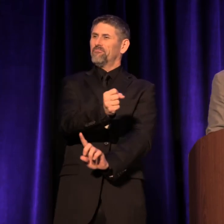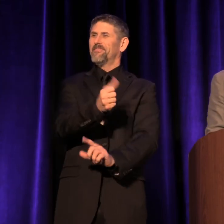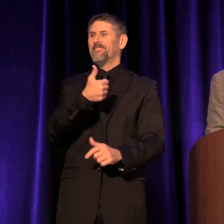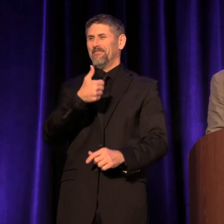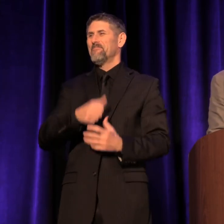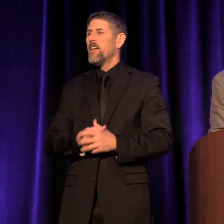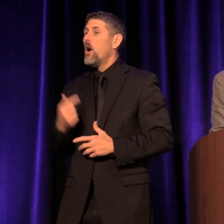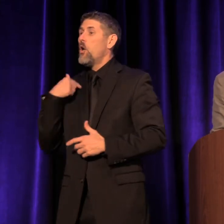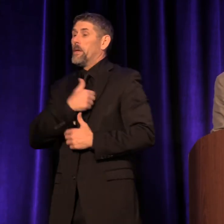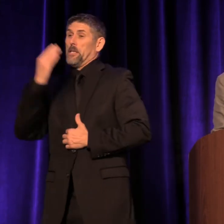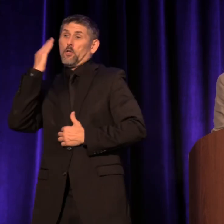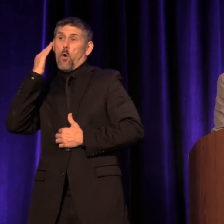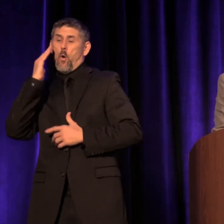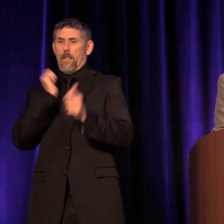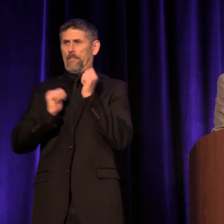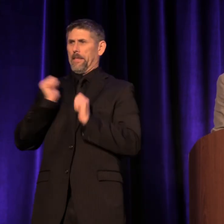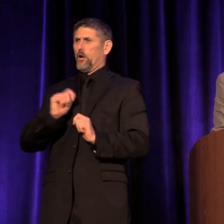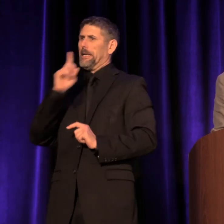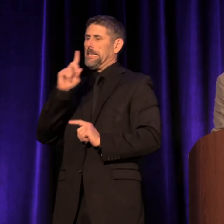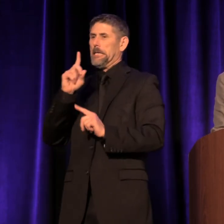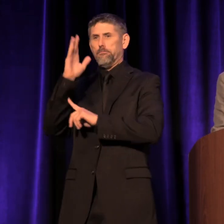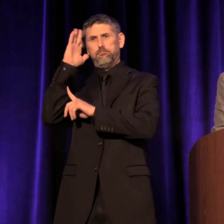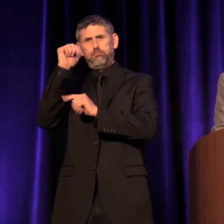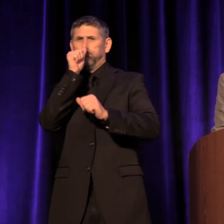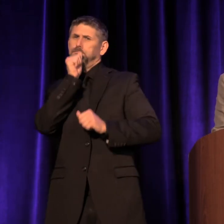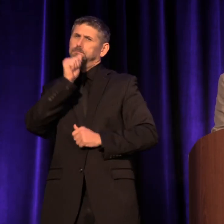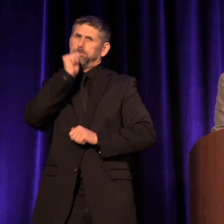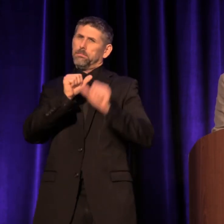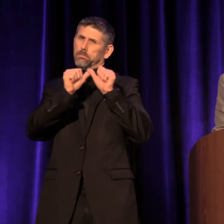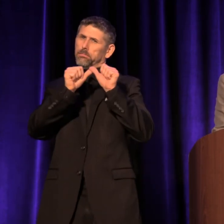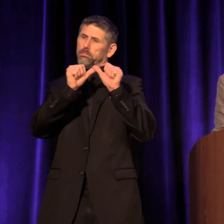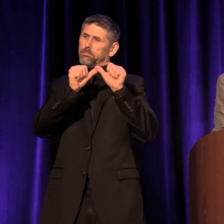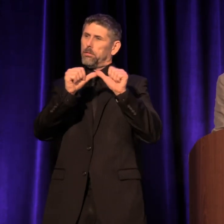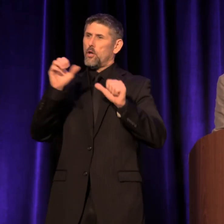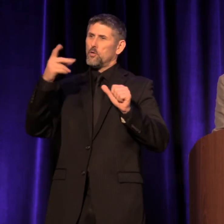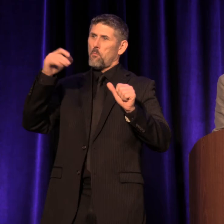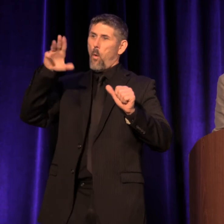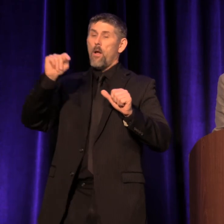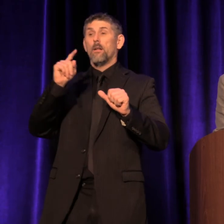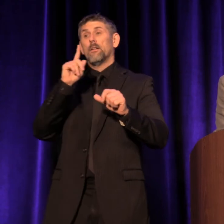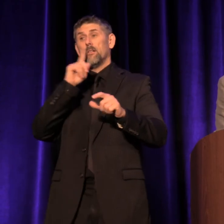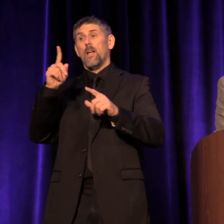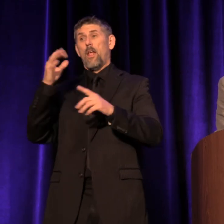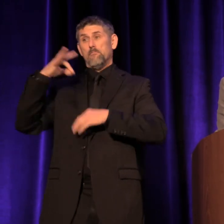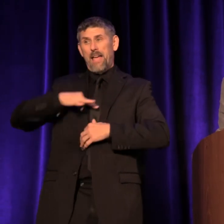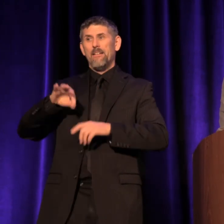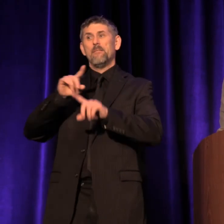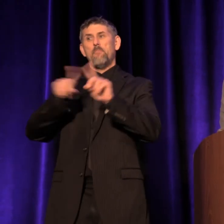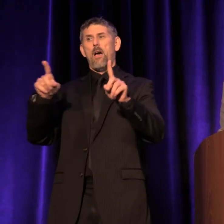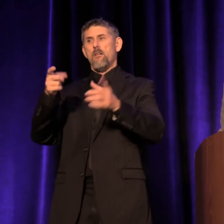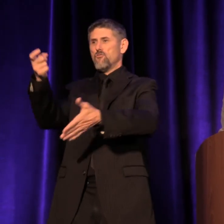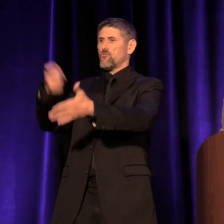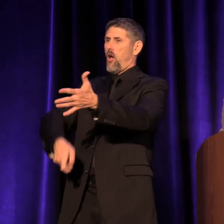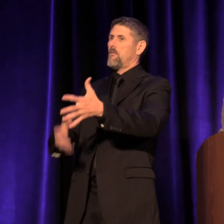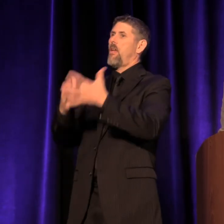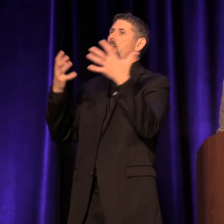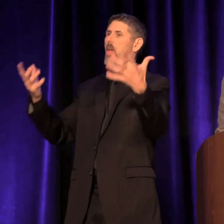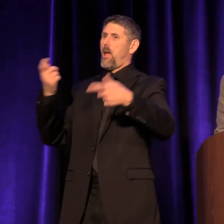We all know that theater is an endurance sport; the rewards are great, but it's going to cost you something in return.